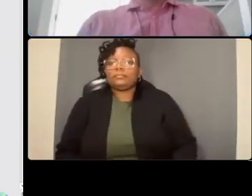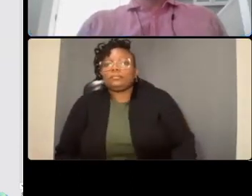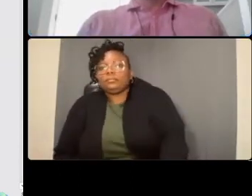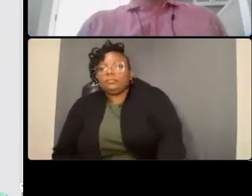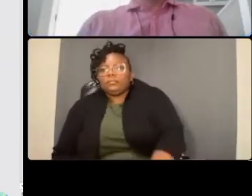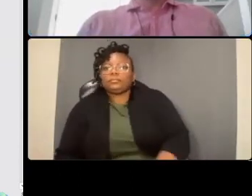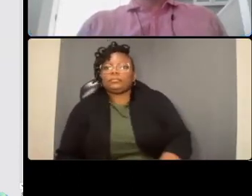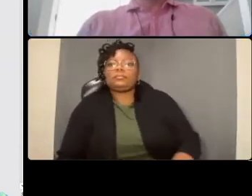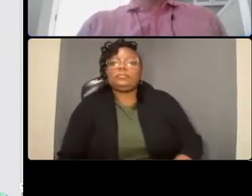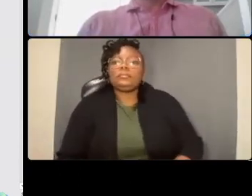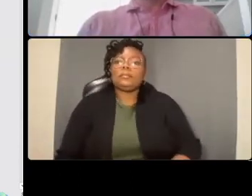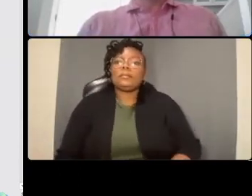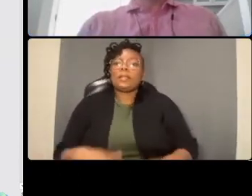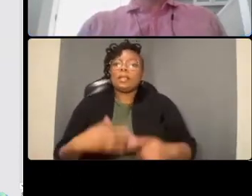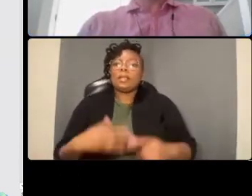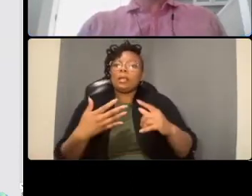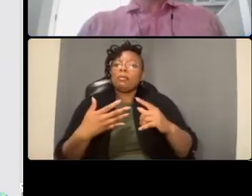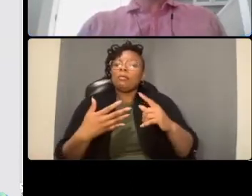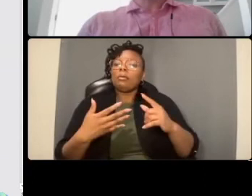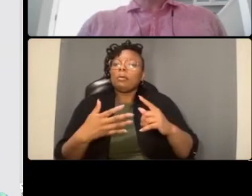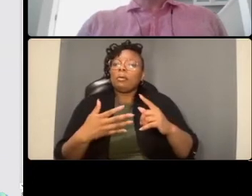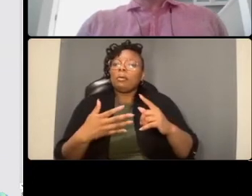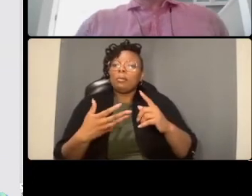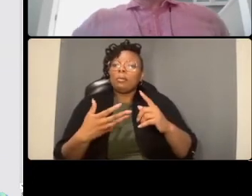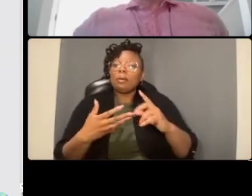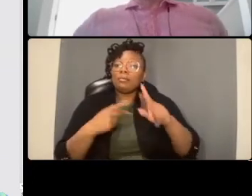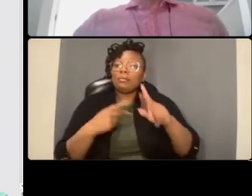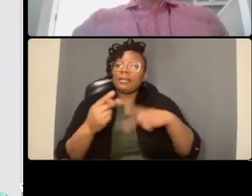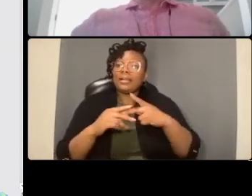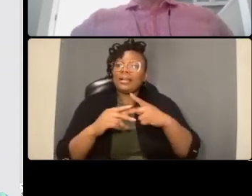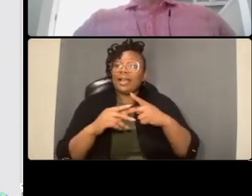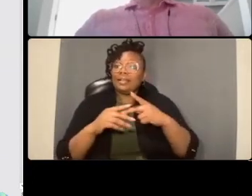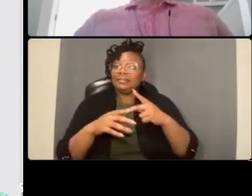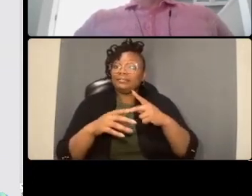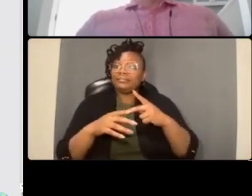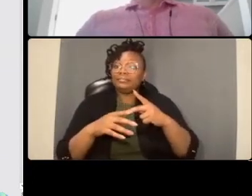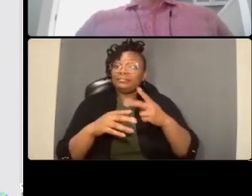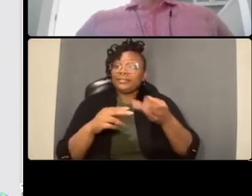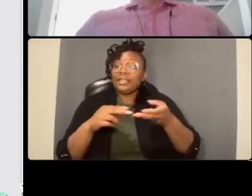like the projects played its way out would ought to be considered a win for the community yeah i